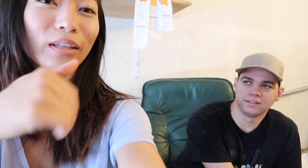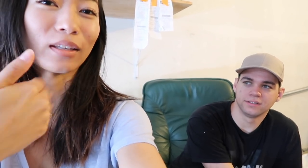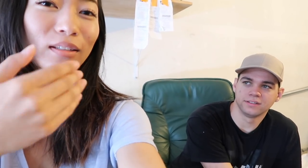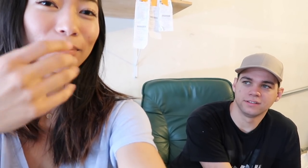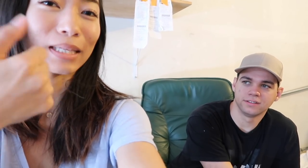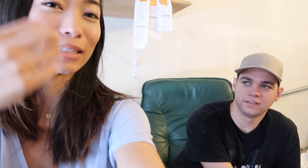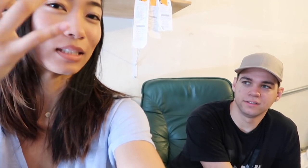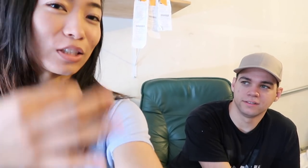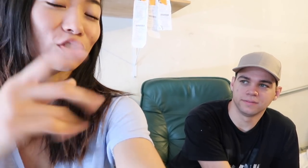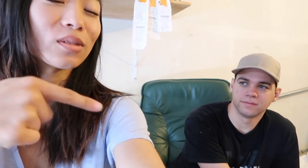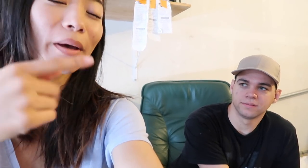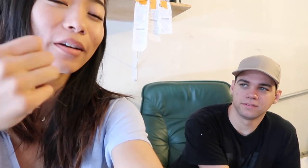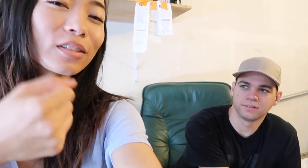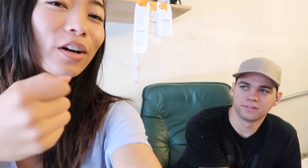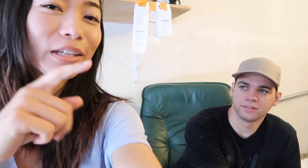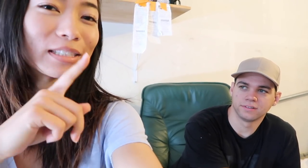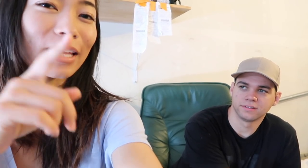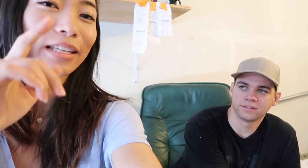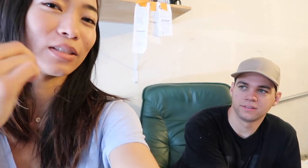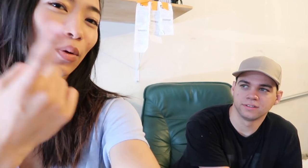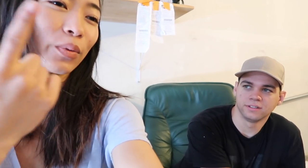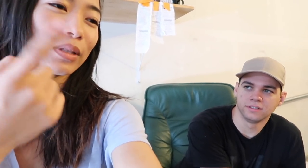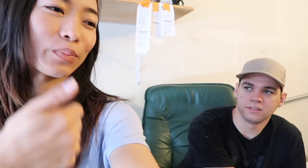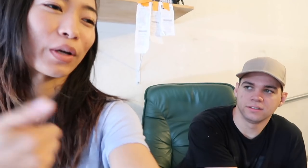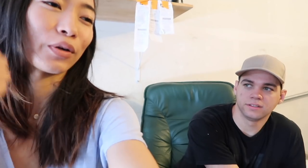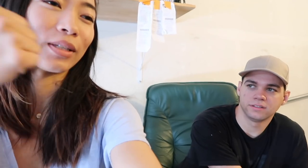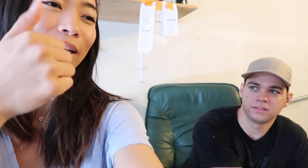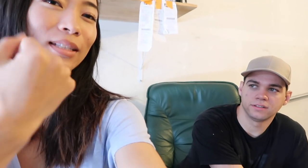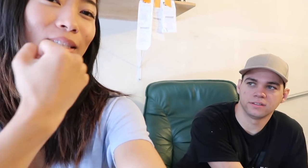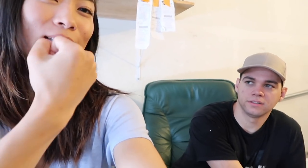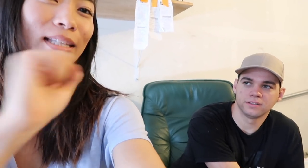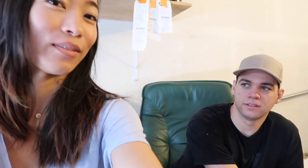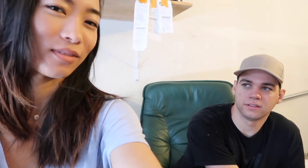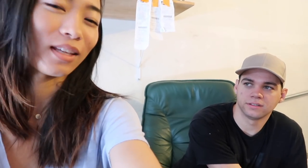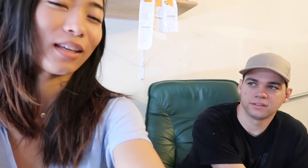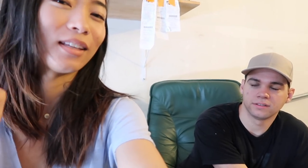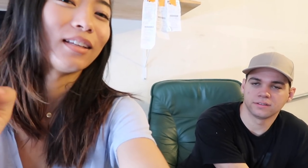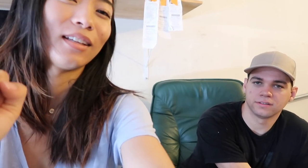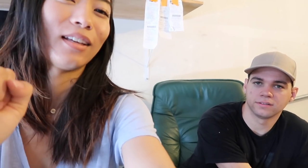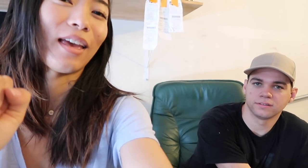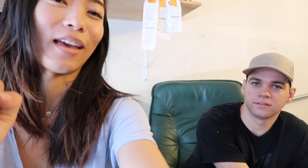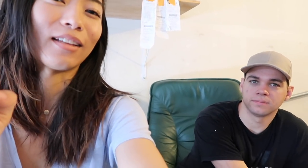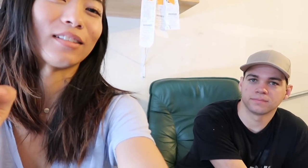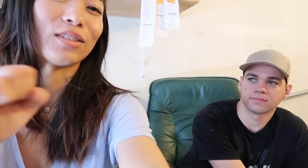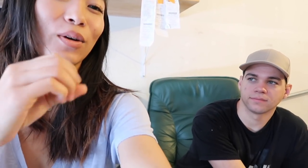makes decisions about his car is that he's always prioritizing safety and so I